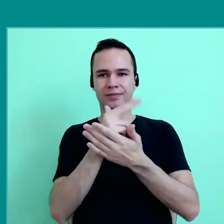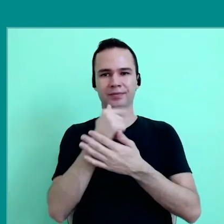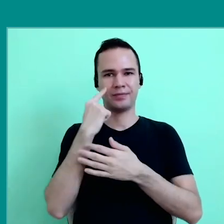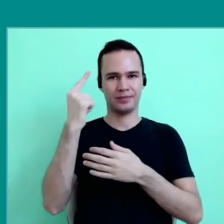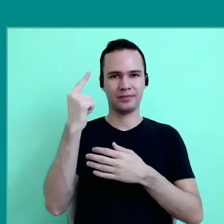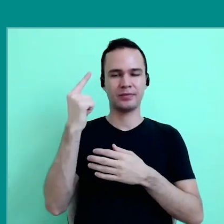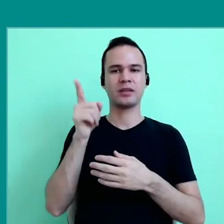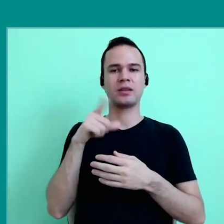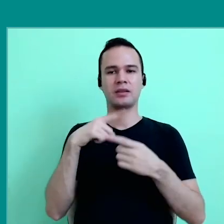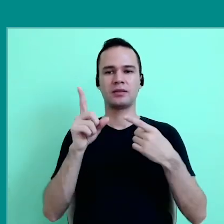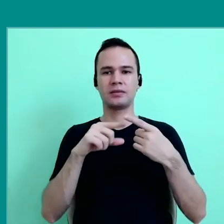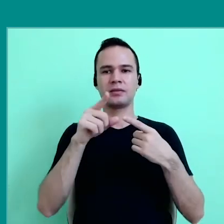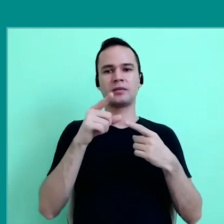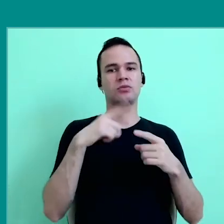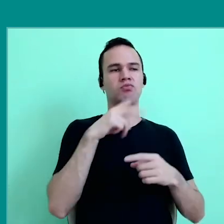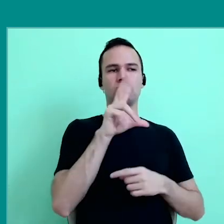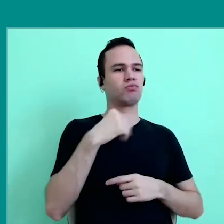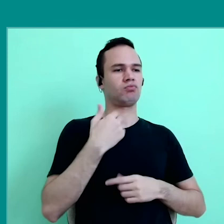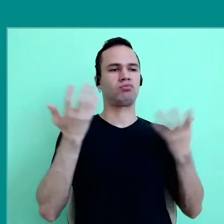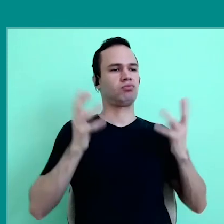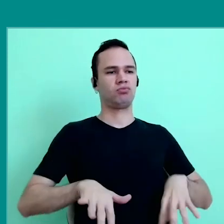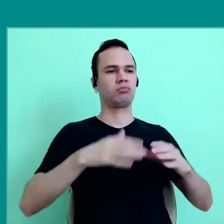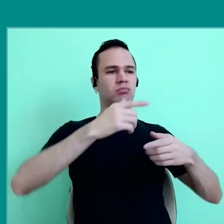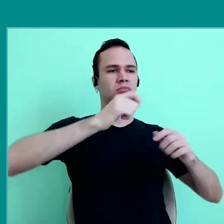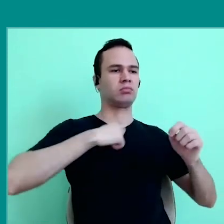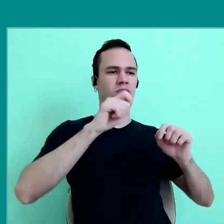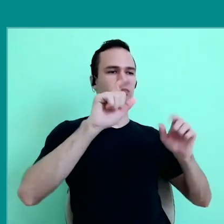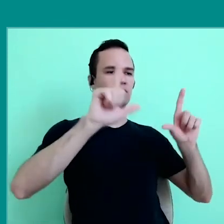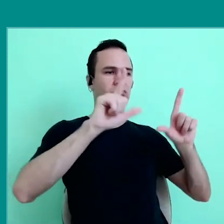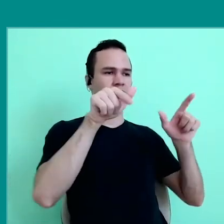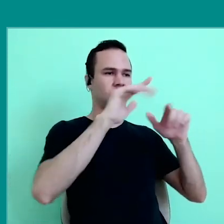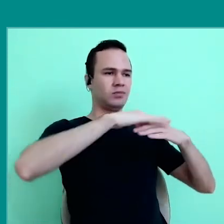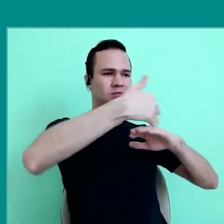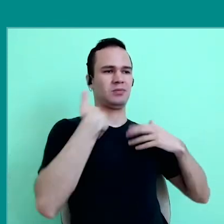on the left, this girl who says: "No, no, no, no more screens." I put it on Twitter